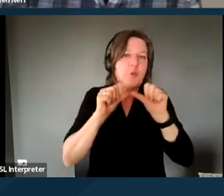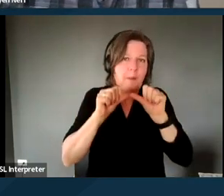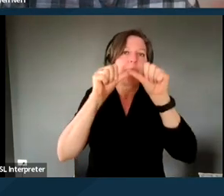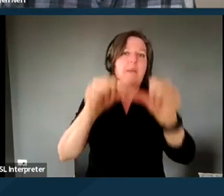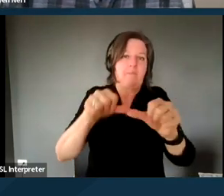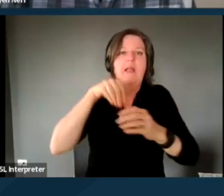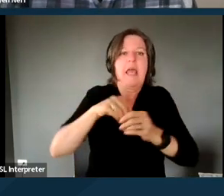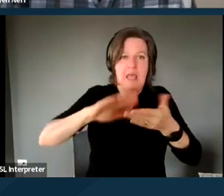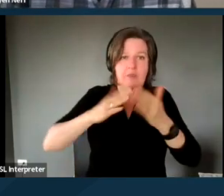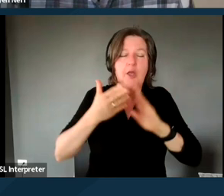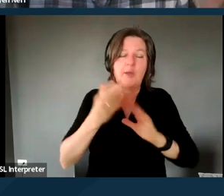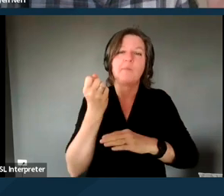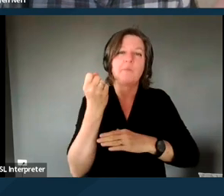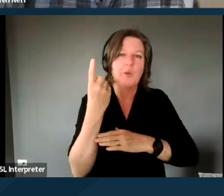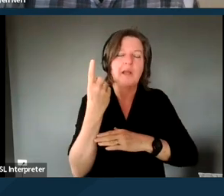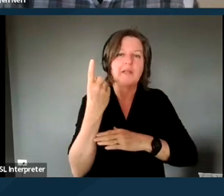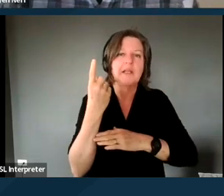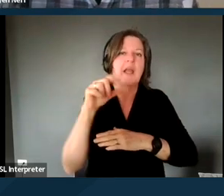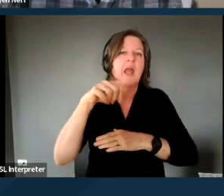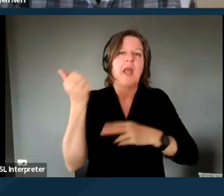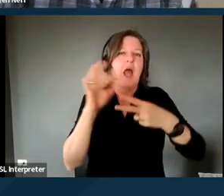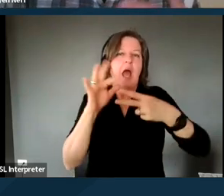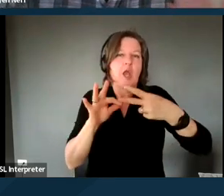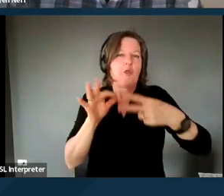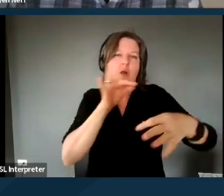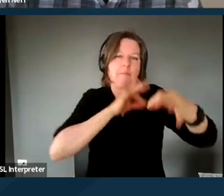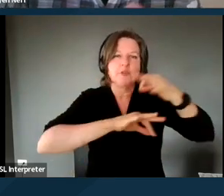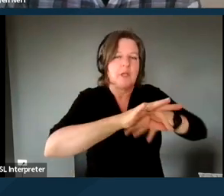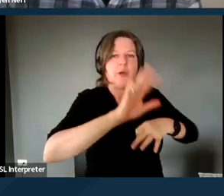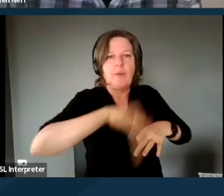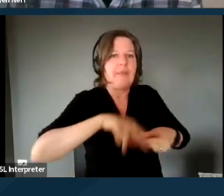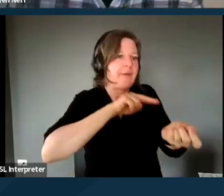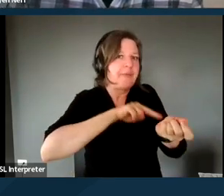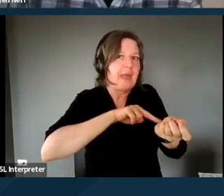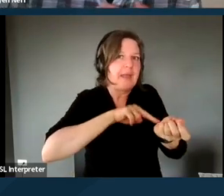It's an alternative to being placed in a nursing facility or other sort of institution that has